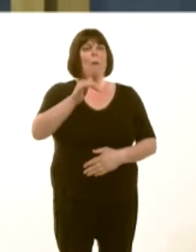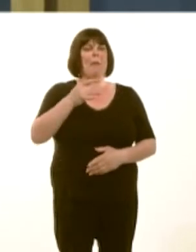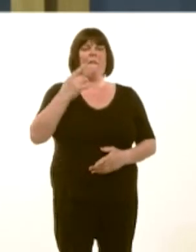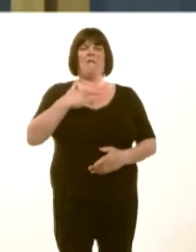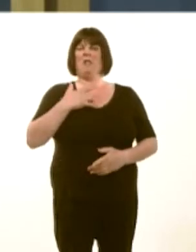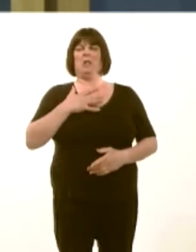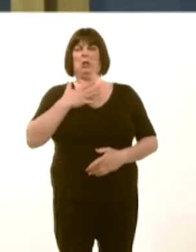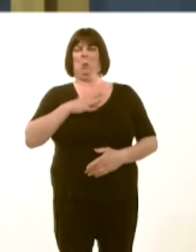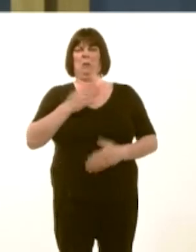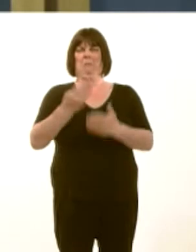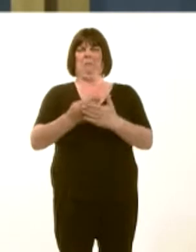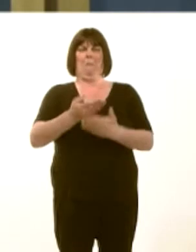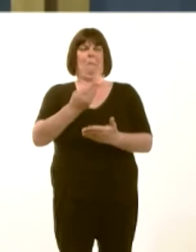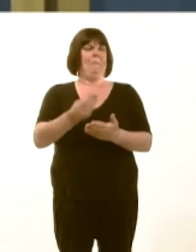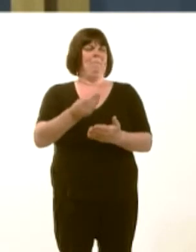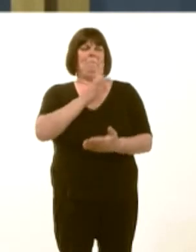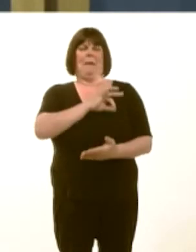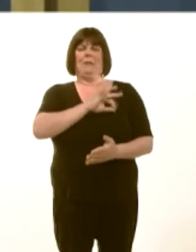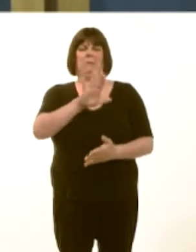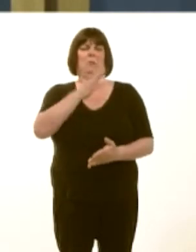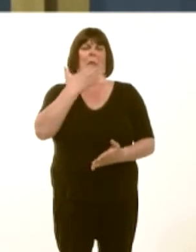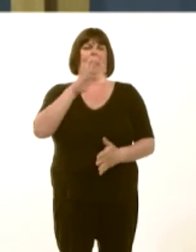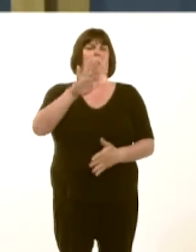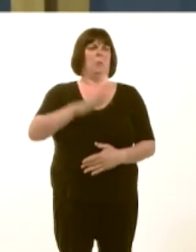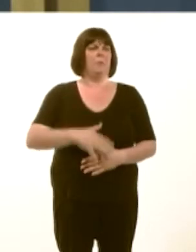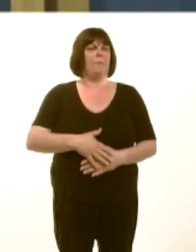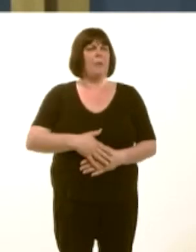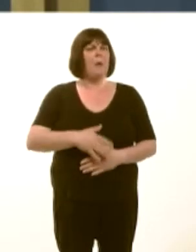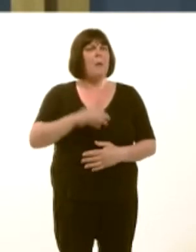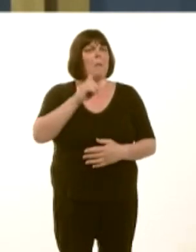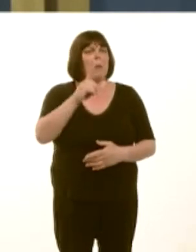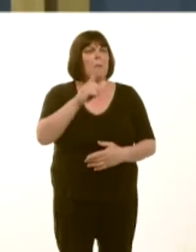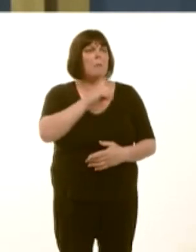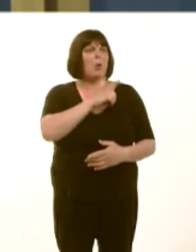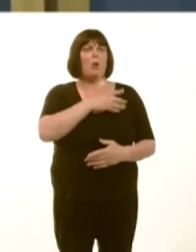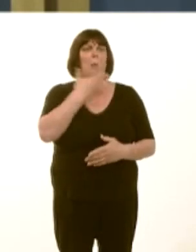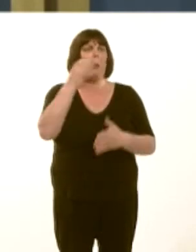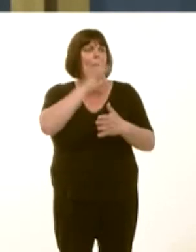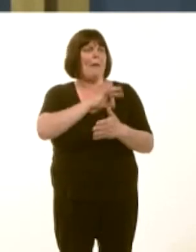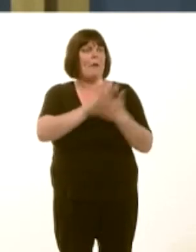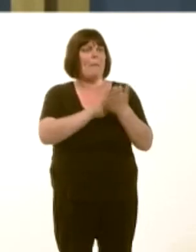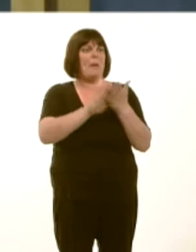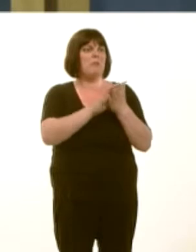Could the toolkit be adjusted so that receipt of benefit is not the only realistic criterion